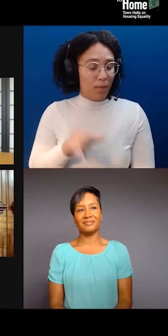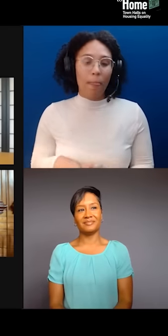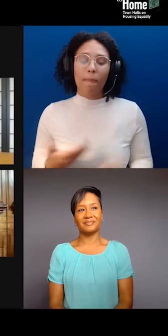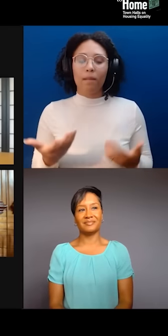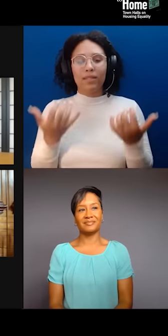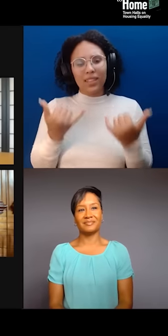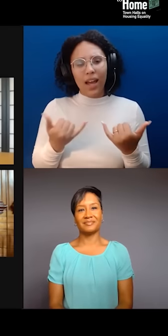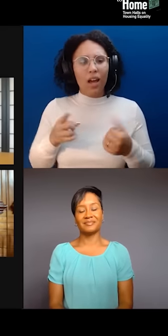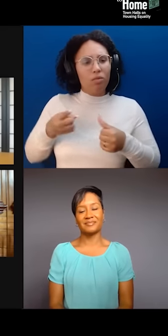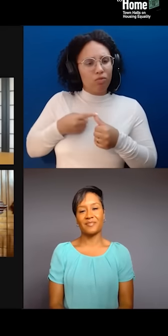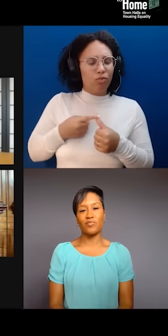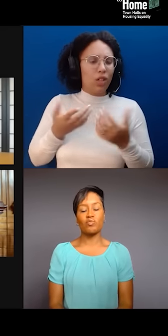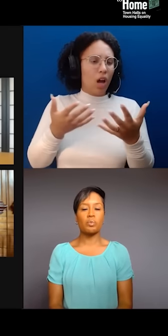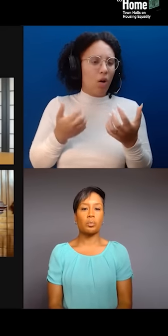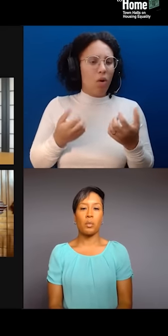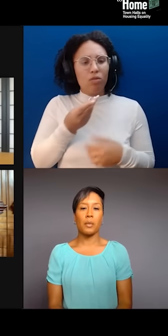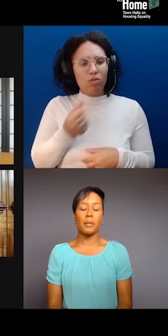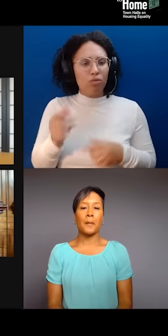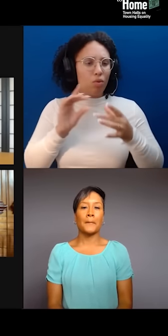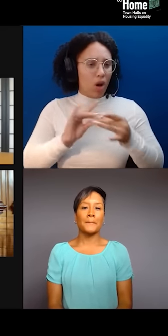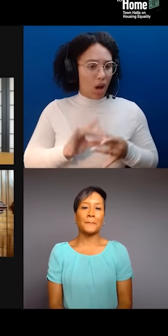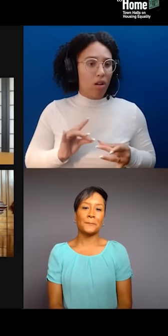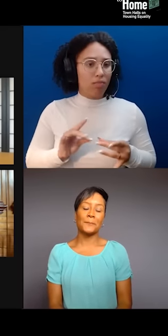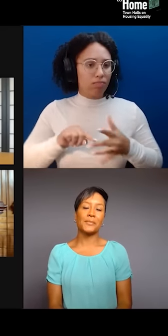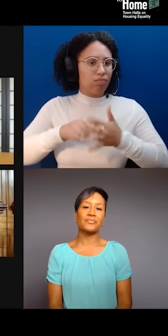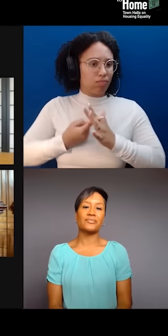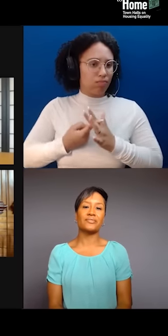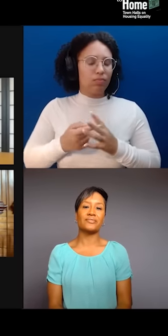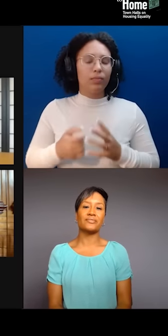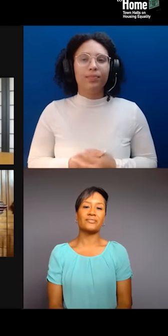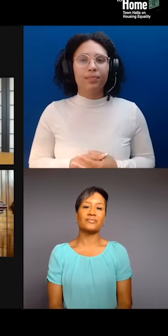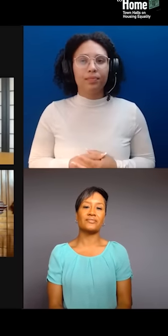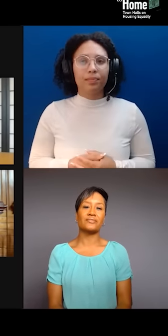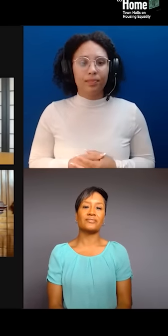And you know, it occurred to me, as I mentioned while Laura was performing